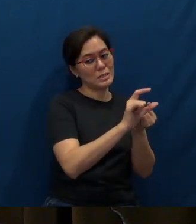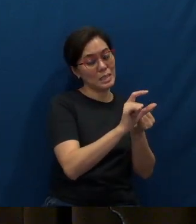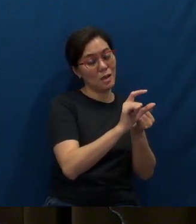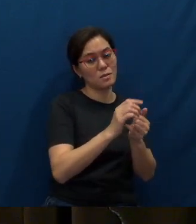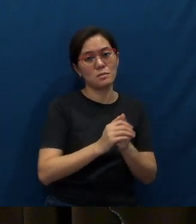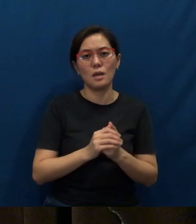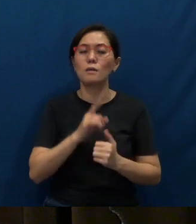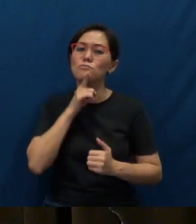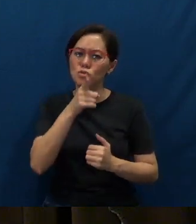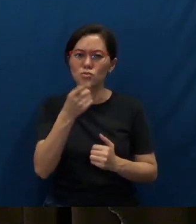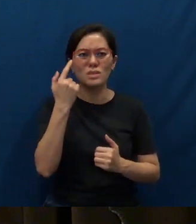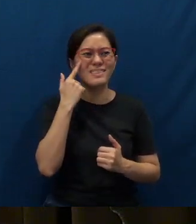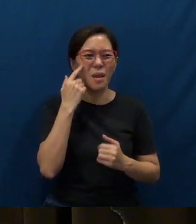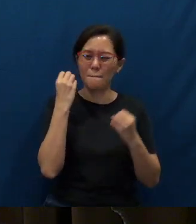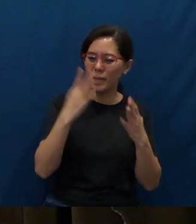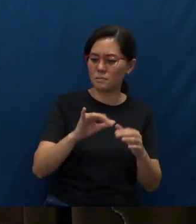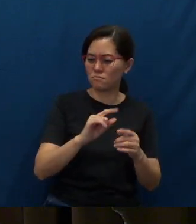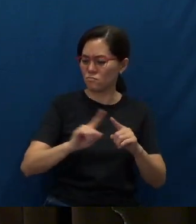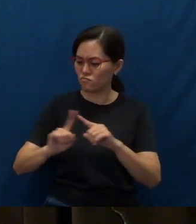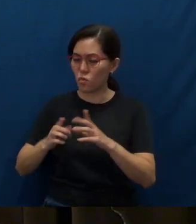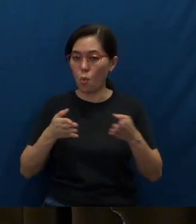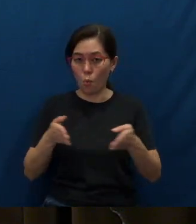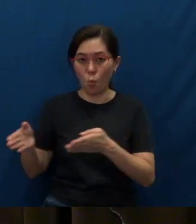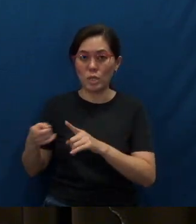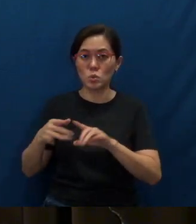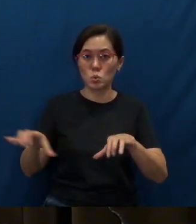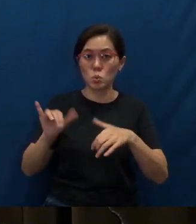I'm sure you can think of many other ways to do so.